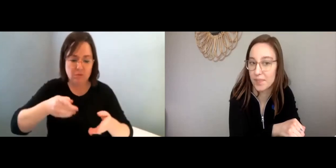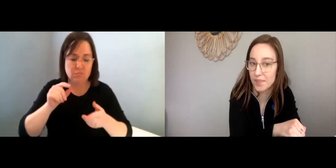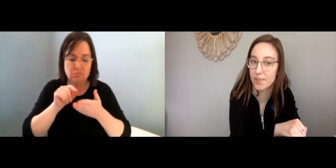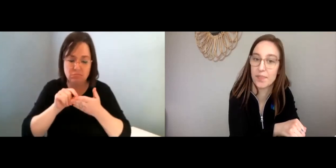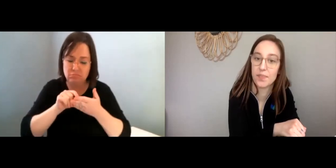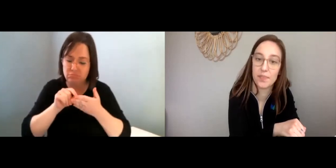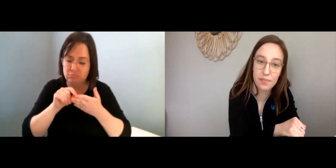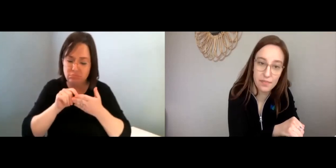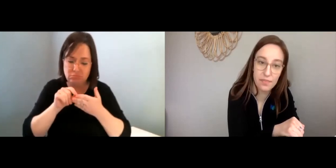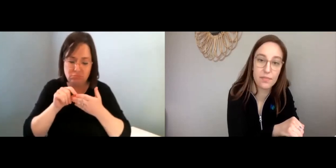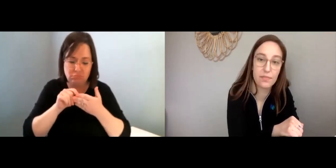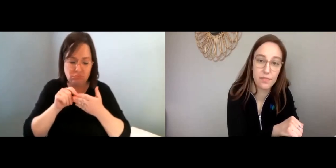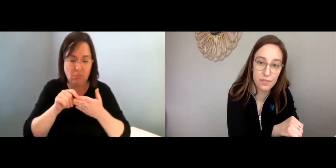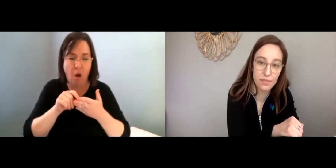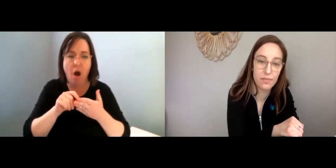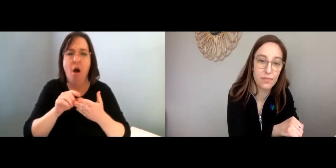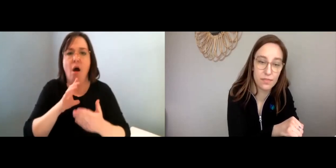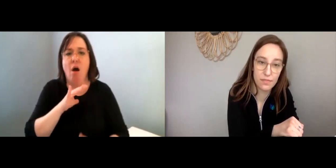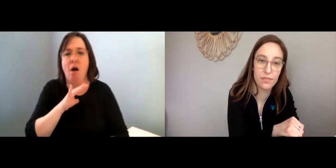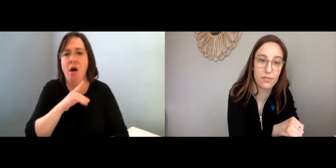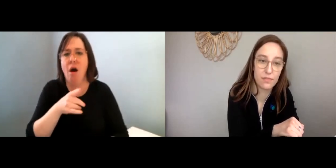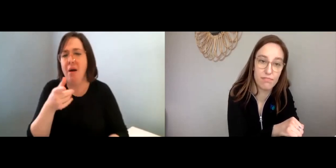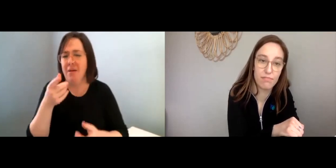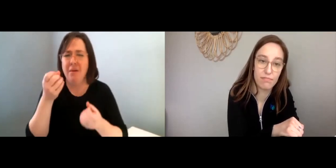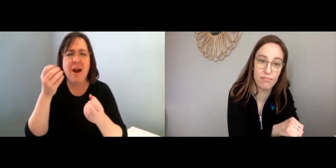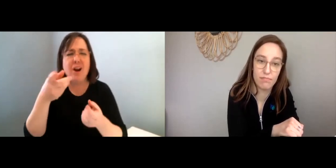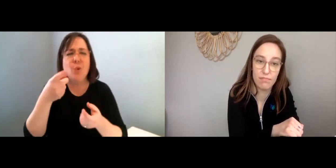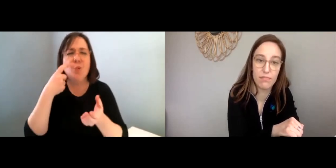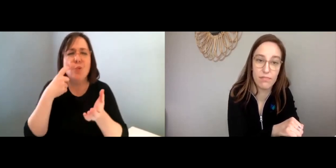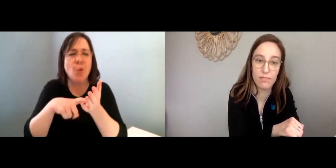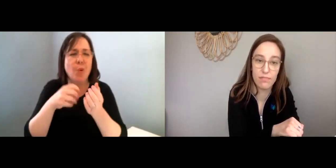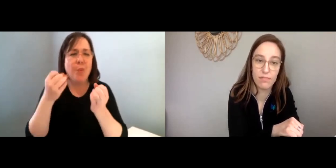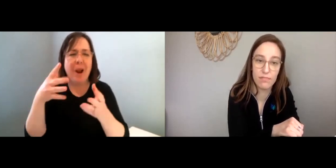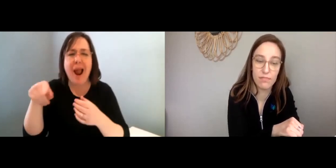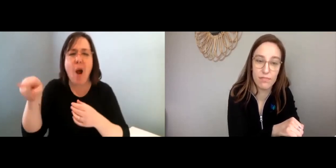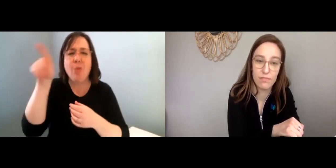You can just focus on the art and it’s very cool.